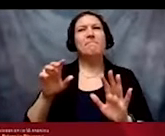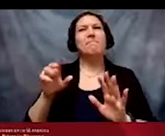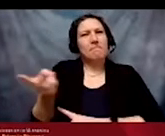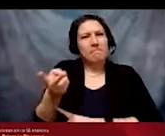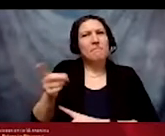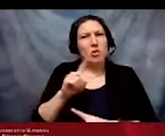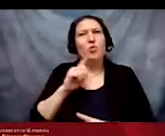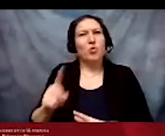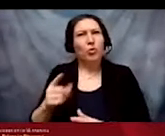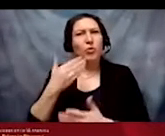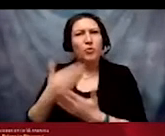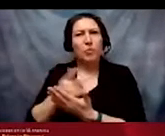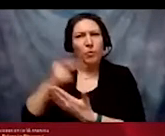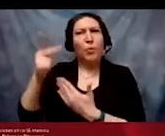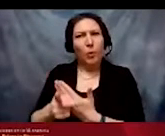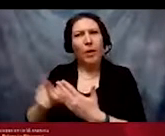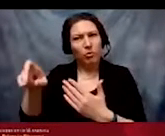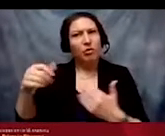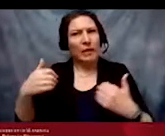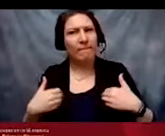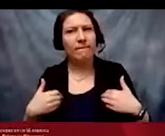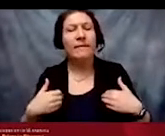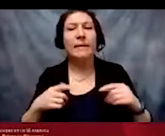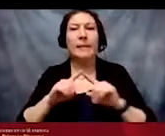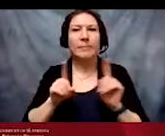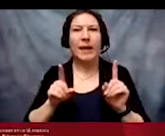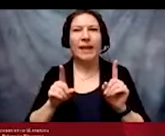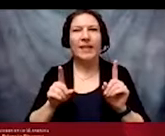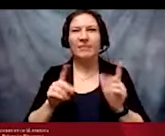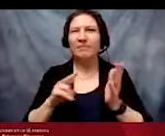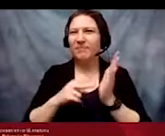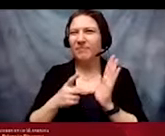valuable programs to have but it means that sometimes